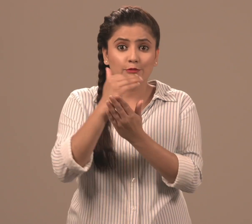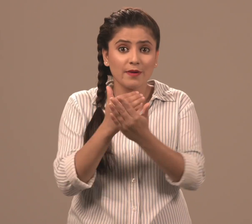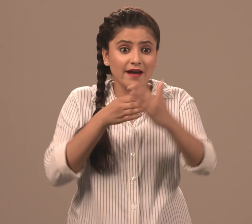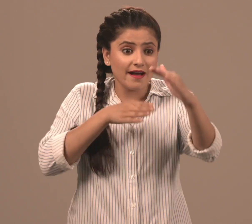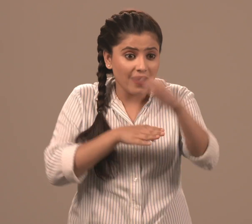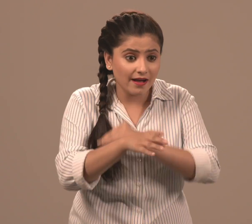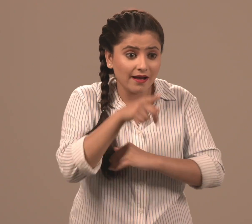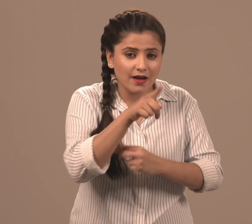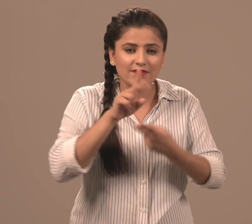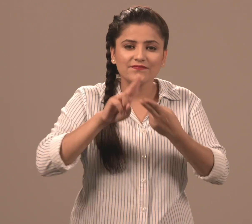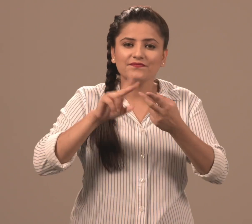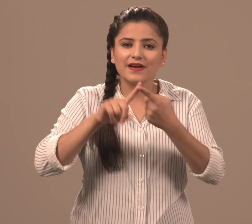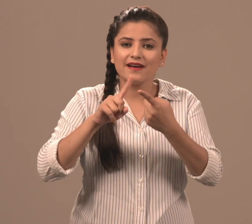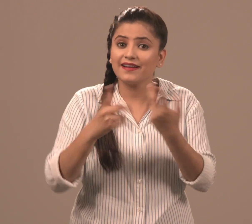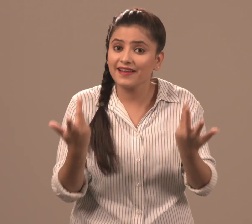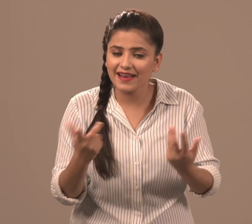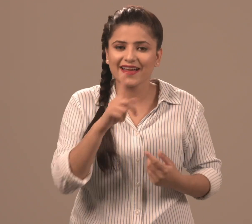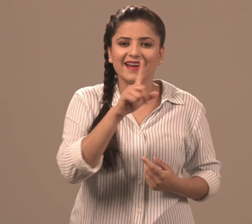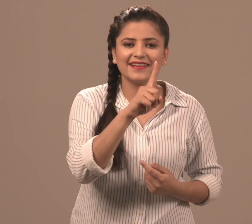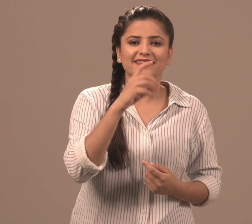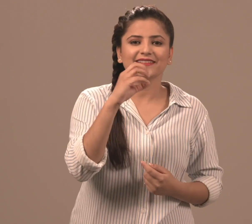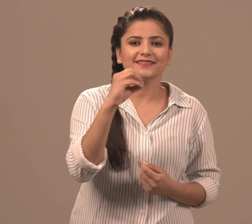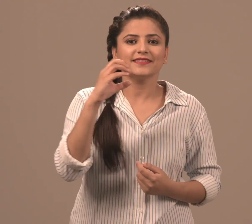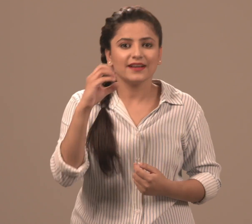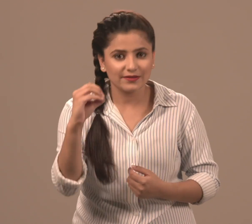Entry Fee for the programme is Rs 100/-